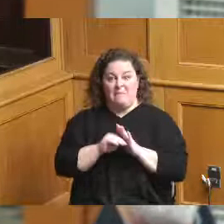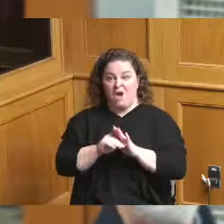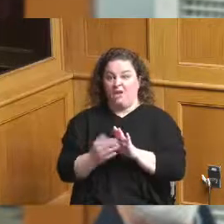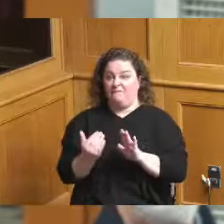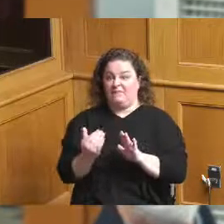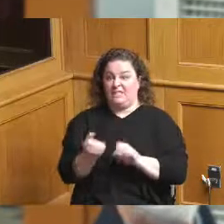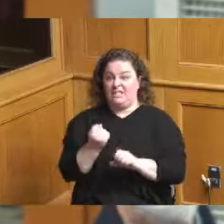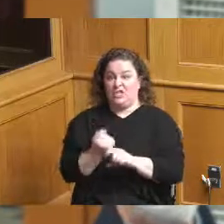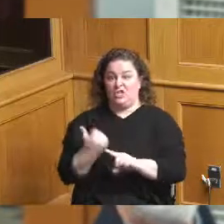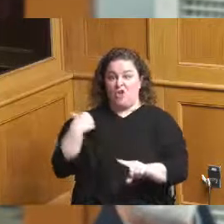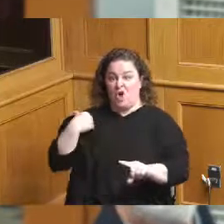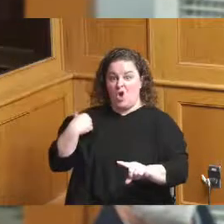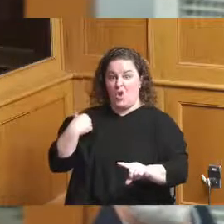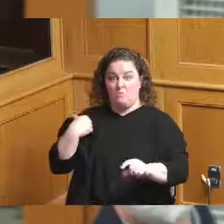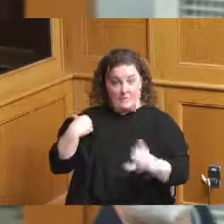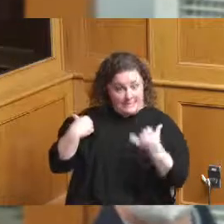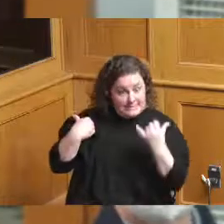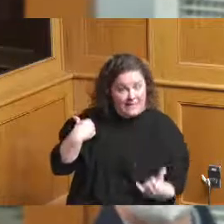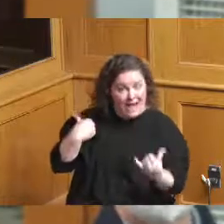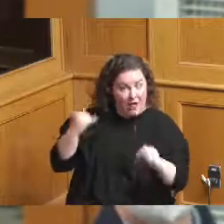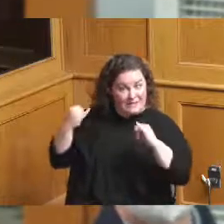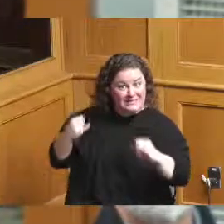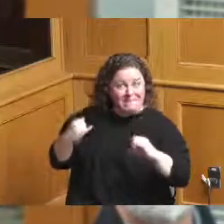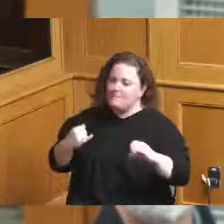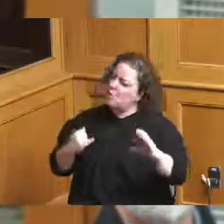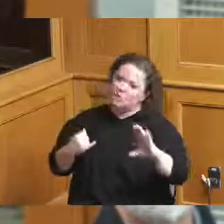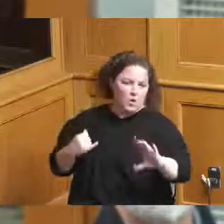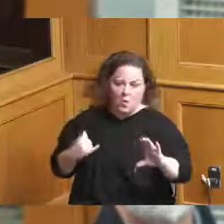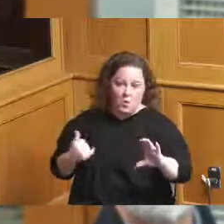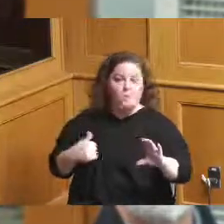should be pursuing now we've got to look at what other folks are doing how we can do it better